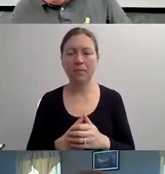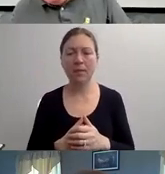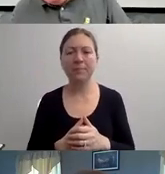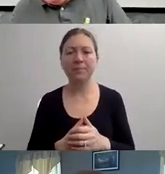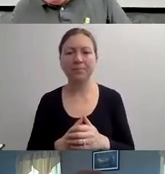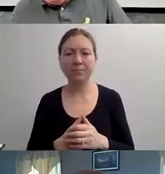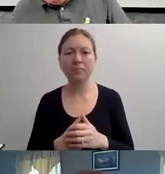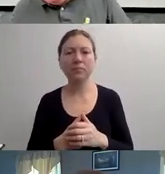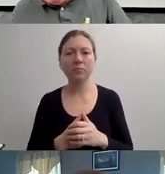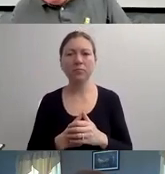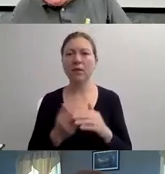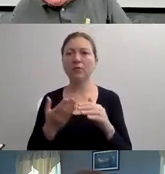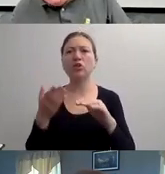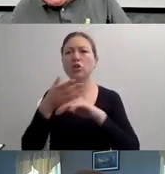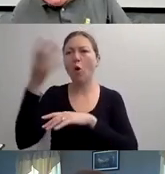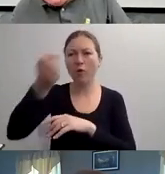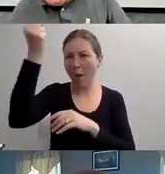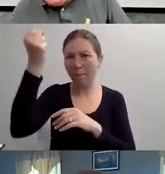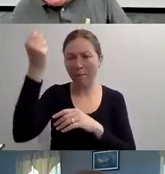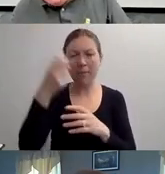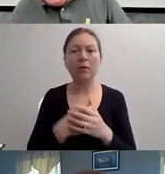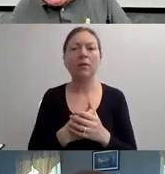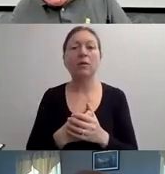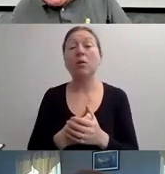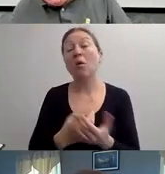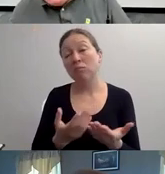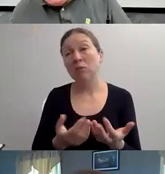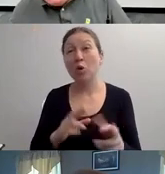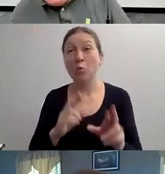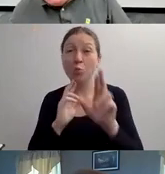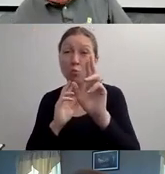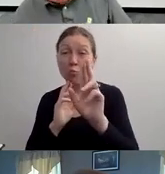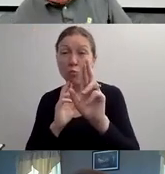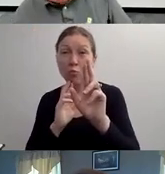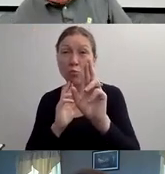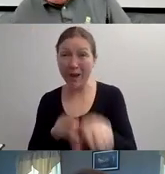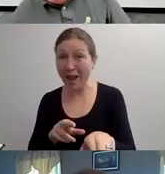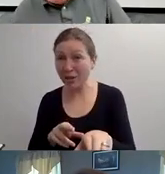MEDICATION AND THE STREEMENT YOU NEED." SO YOU'RE RELEASED. RELEASED TO WHAT?